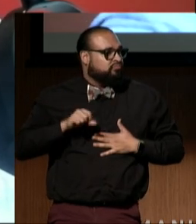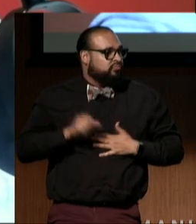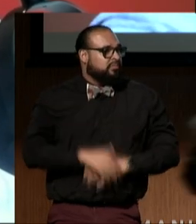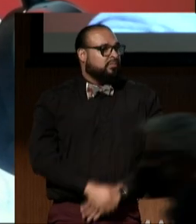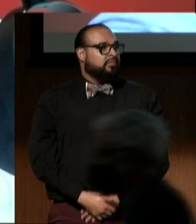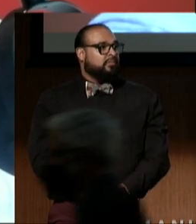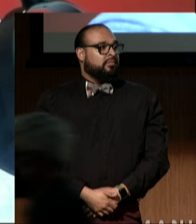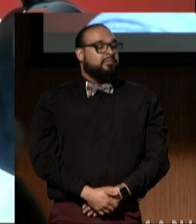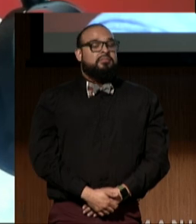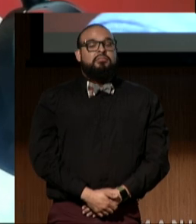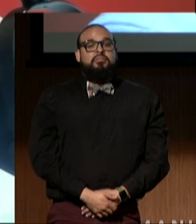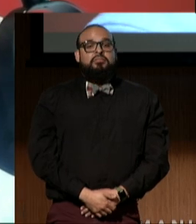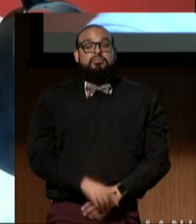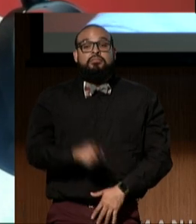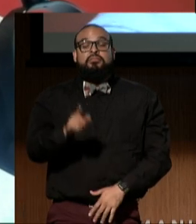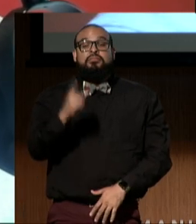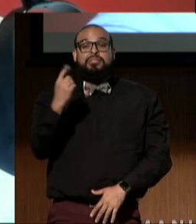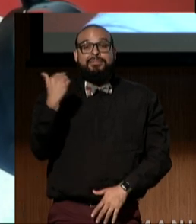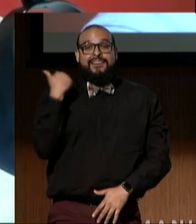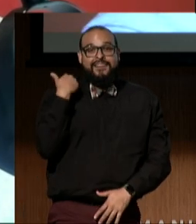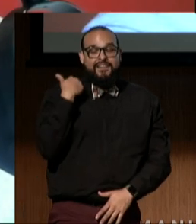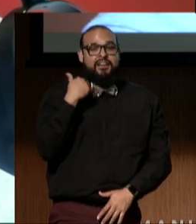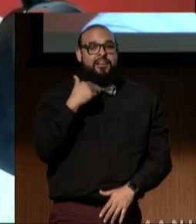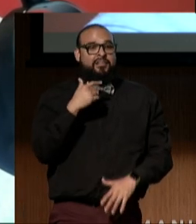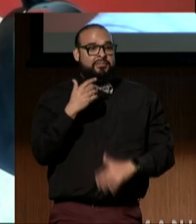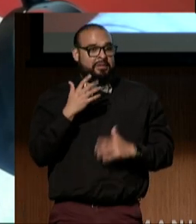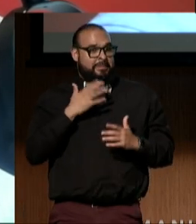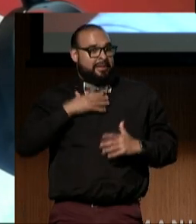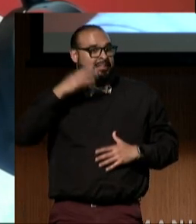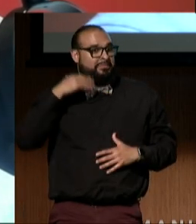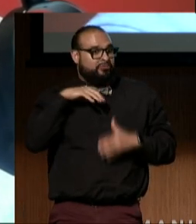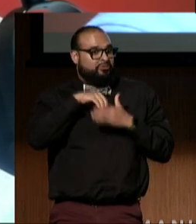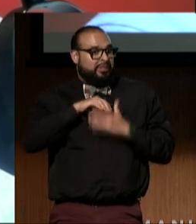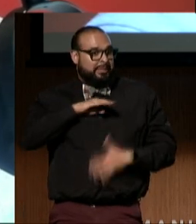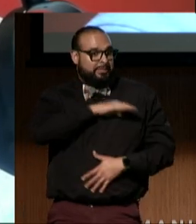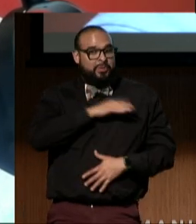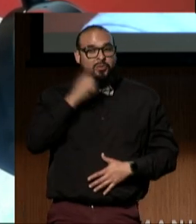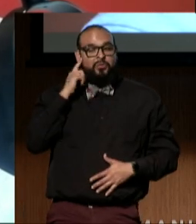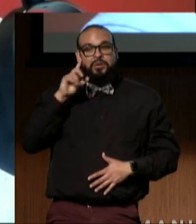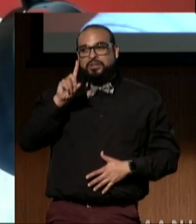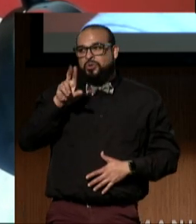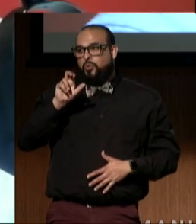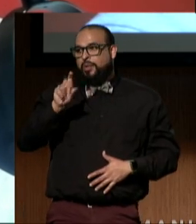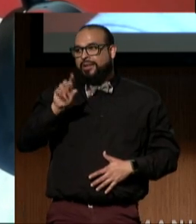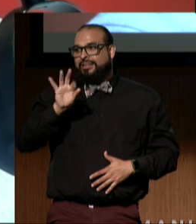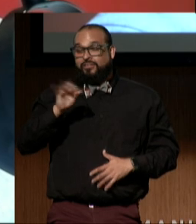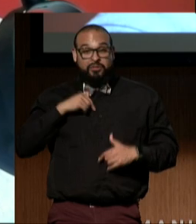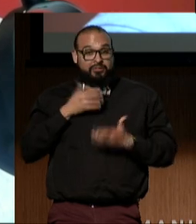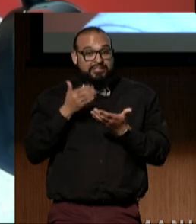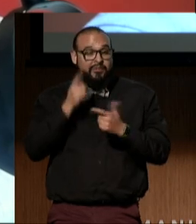I was asked to tell you a little bit about my being on the board for DREDF. I was on for a very long period of time,